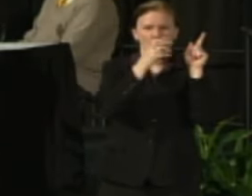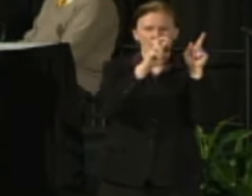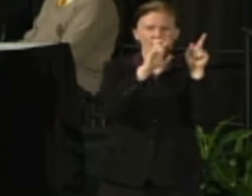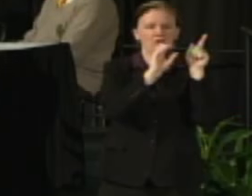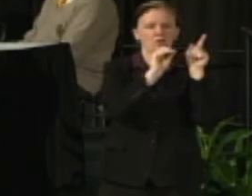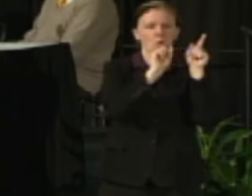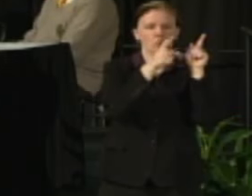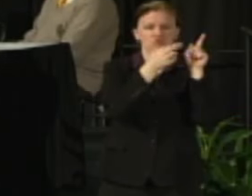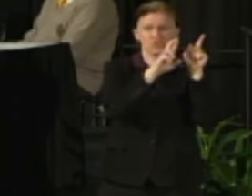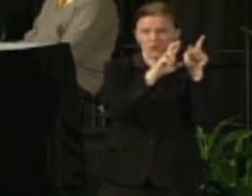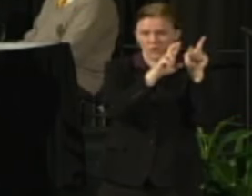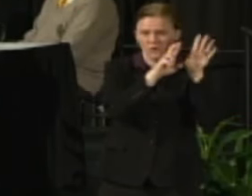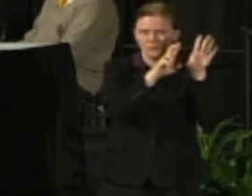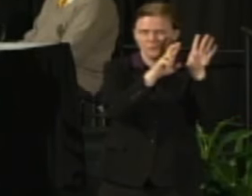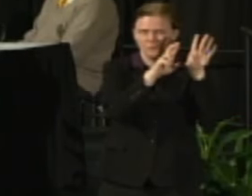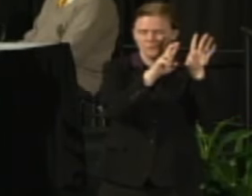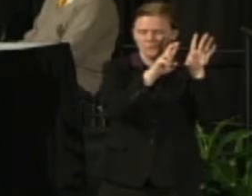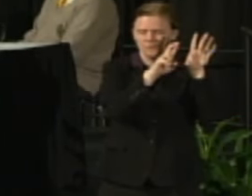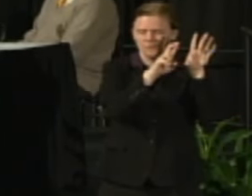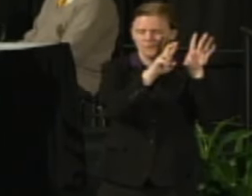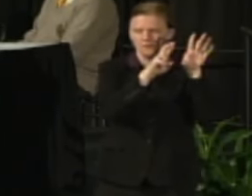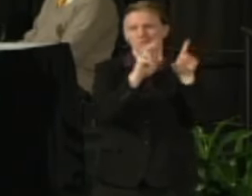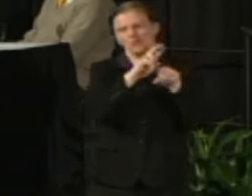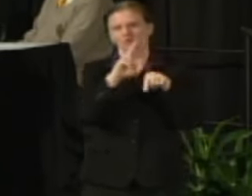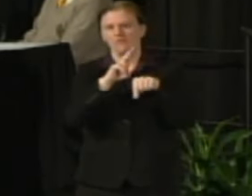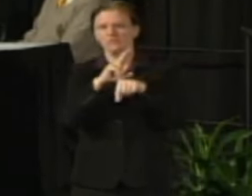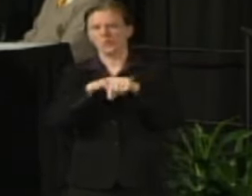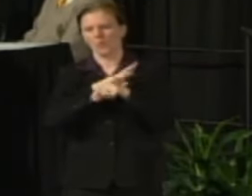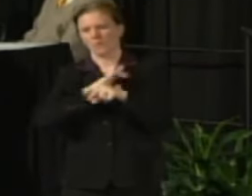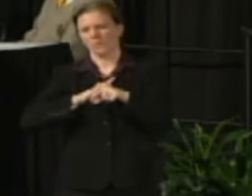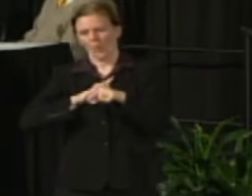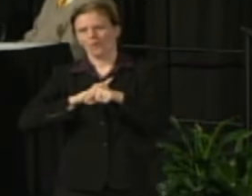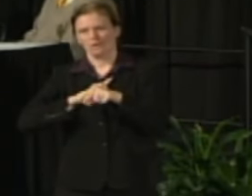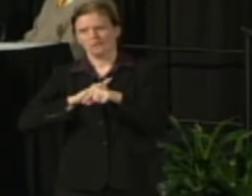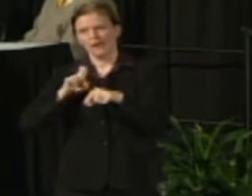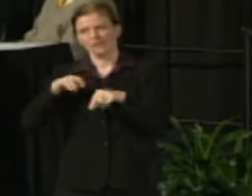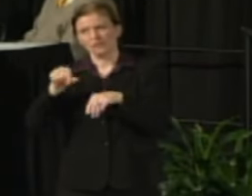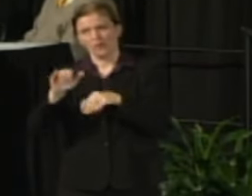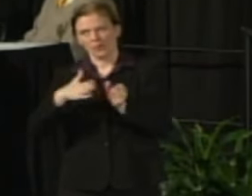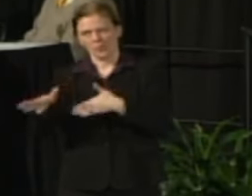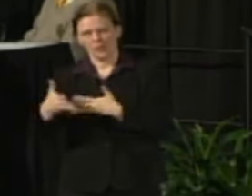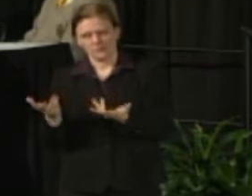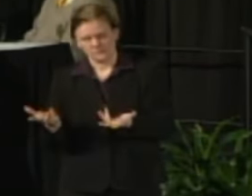Of course the Board and UW System would also be responsible for entirely funding pay plans going forward.